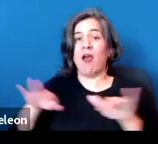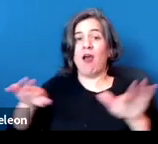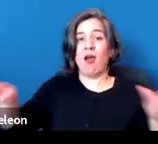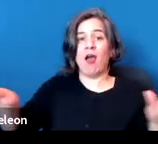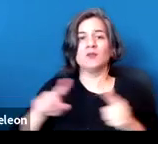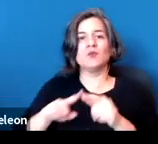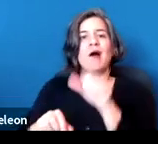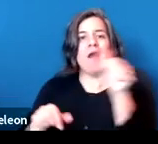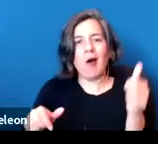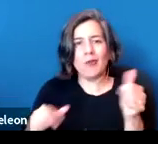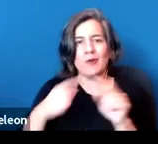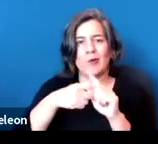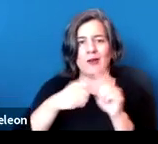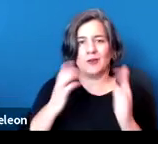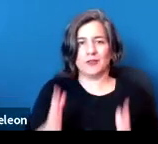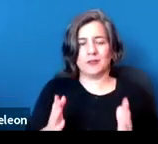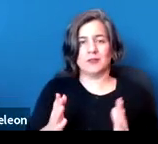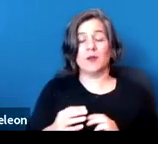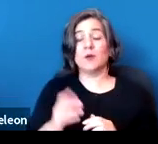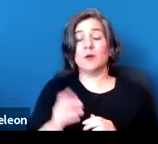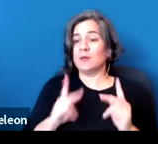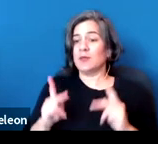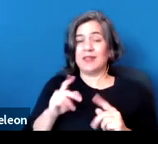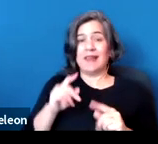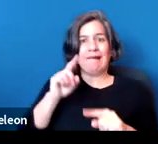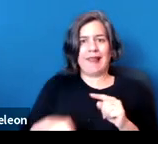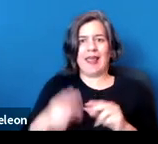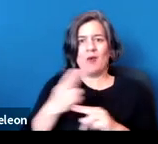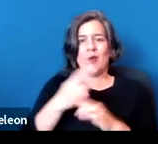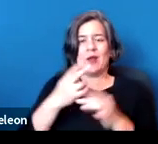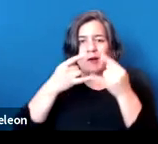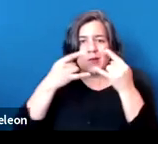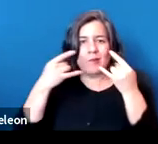And the best example are people unable to wear a mask due to some type of disability.